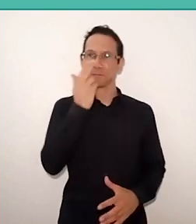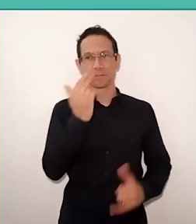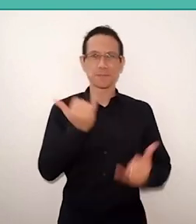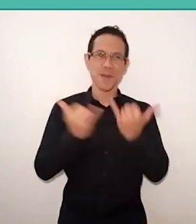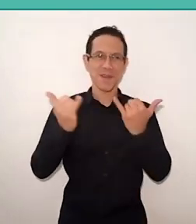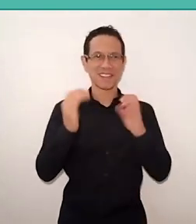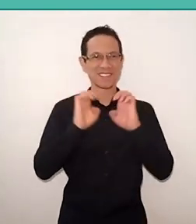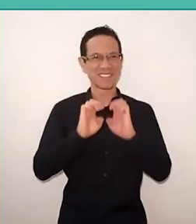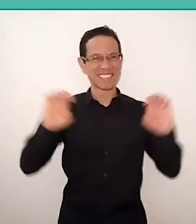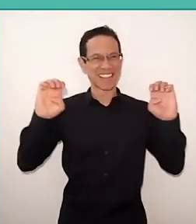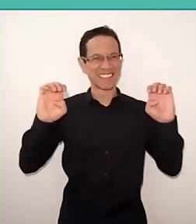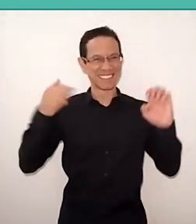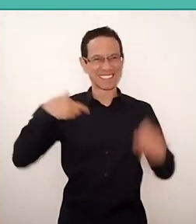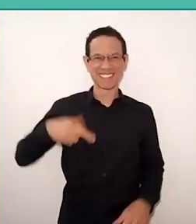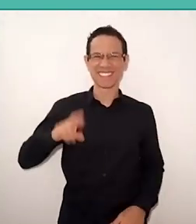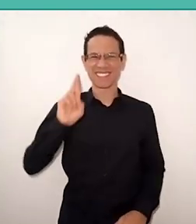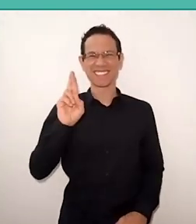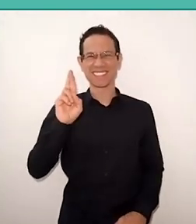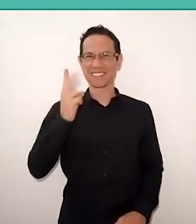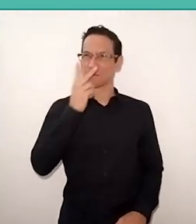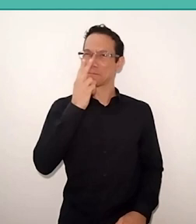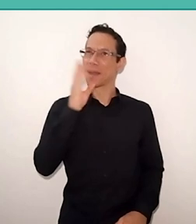too religious, but I understand not,